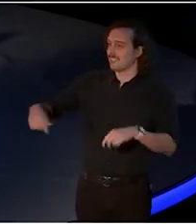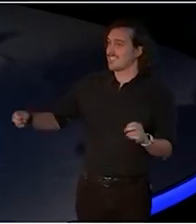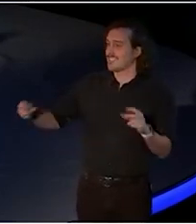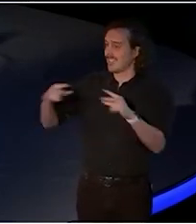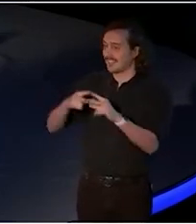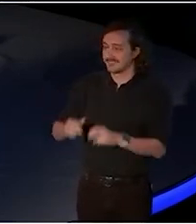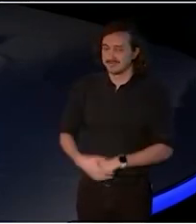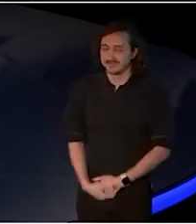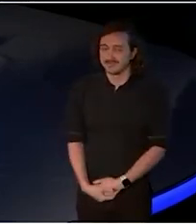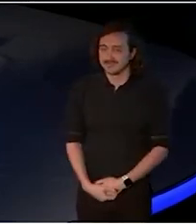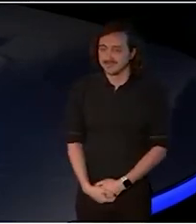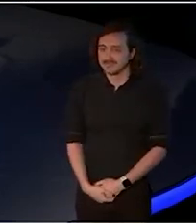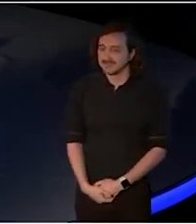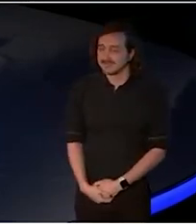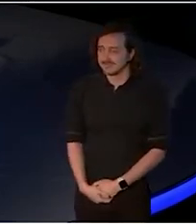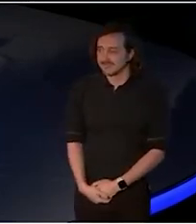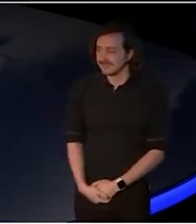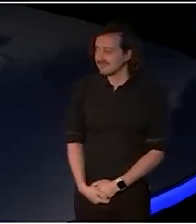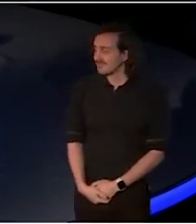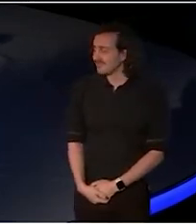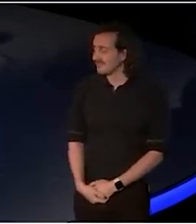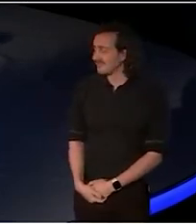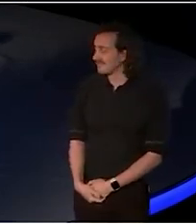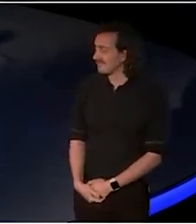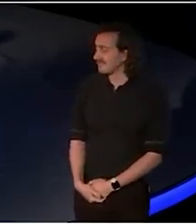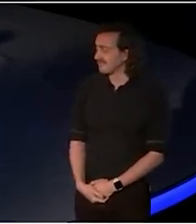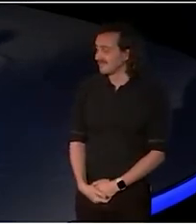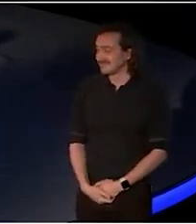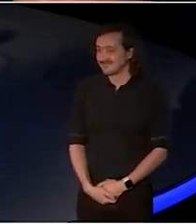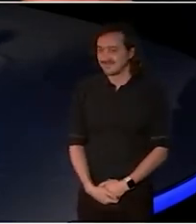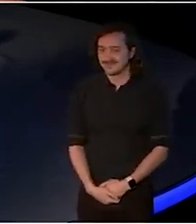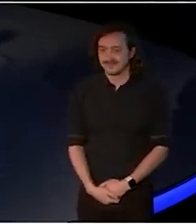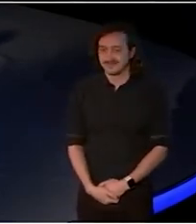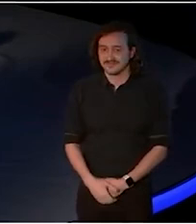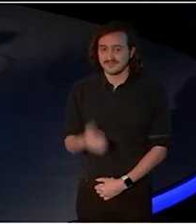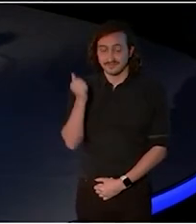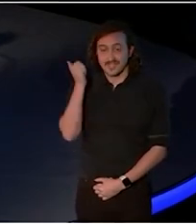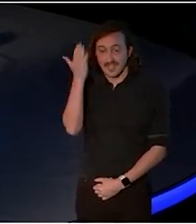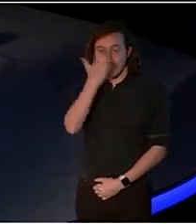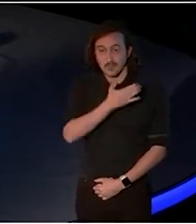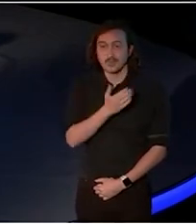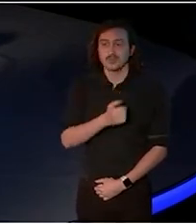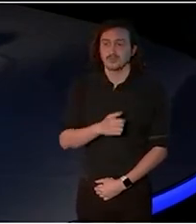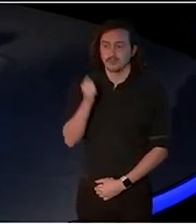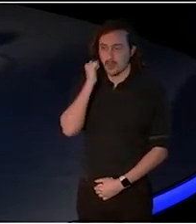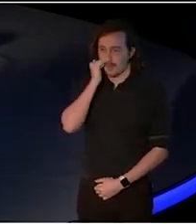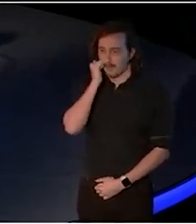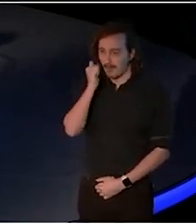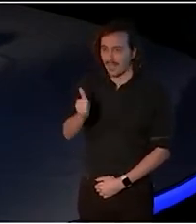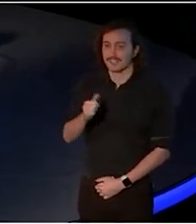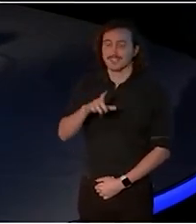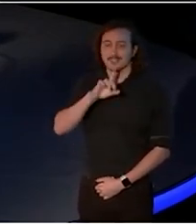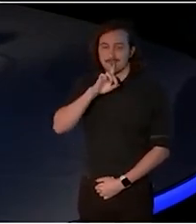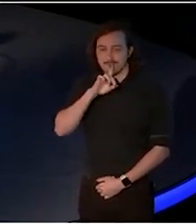Aboriginal Black Redfern. Follow Manly